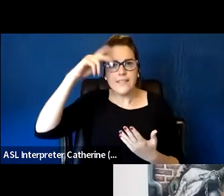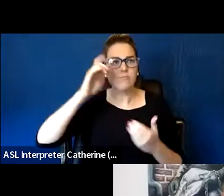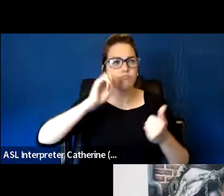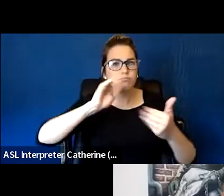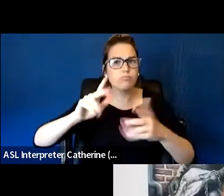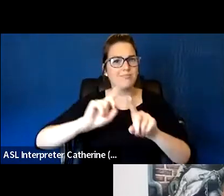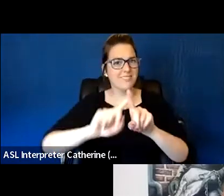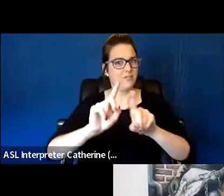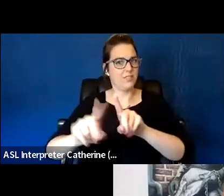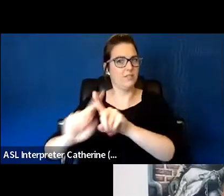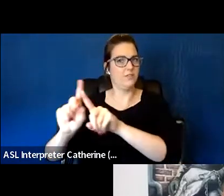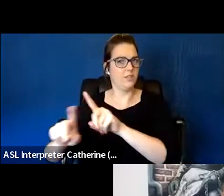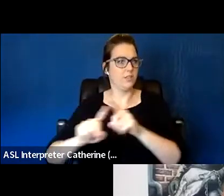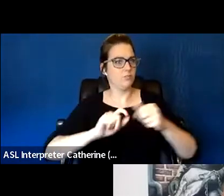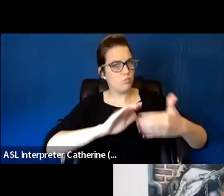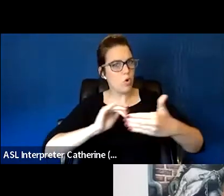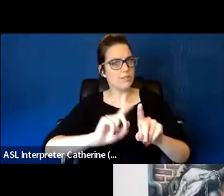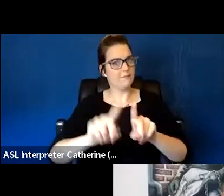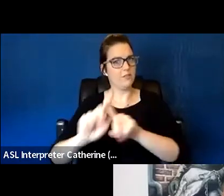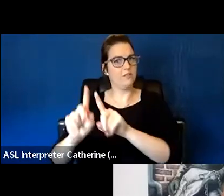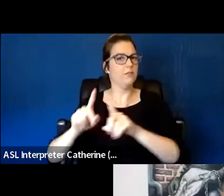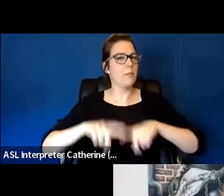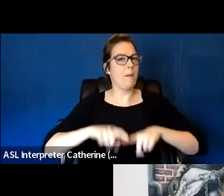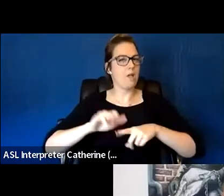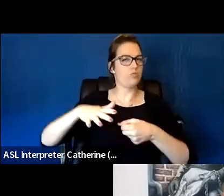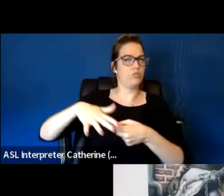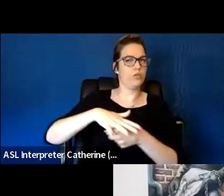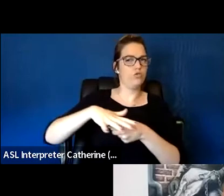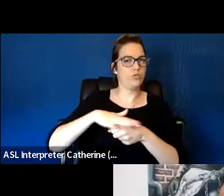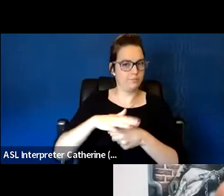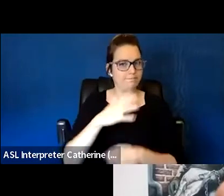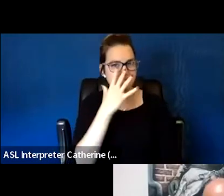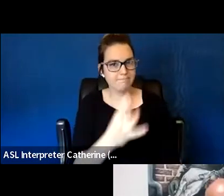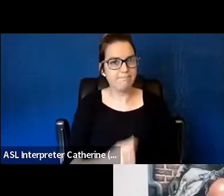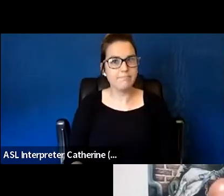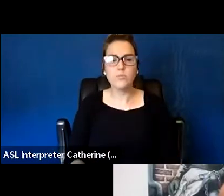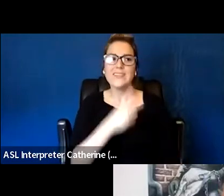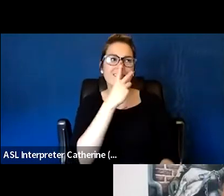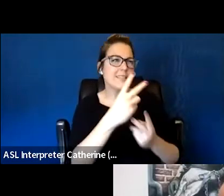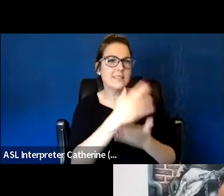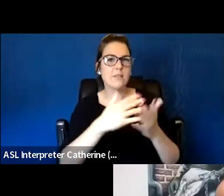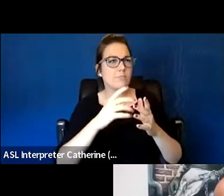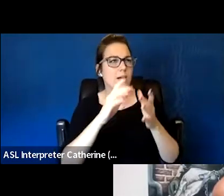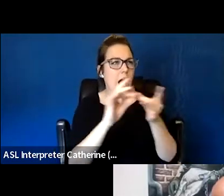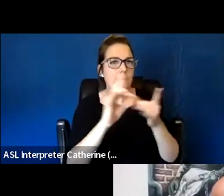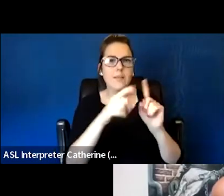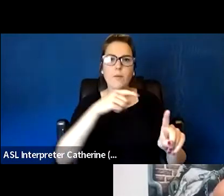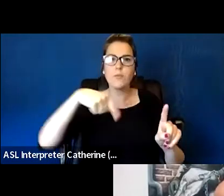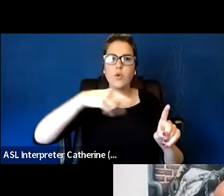in different jurisdictions. And I see some comments from California, from Knoxville and about the experiences